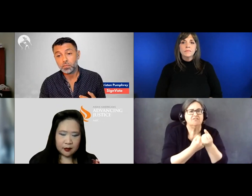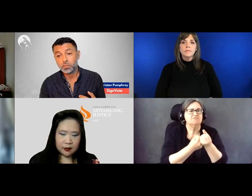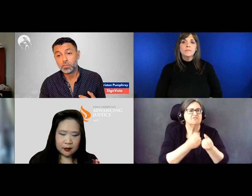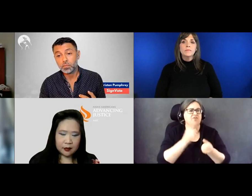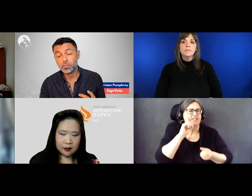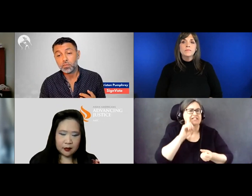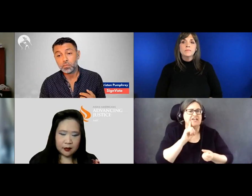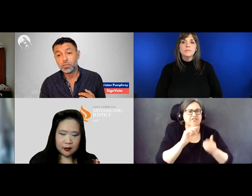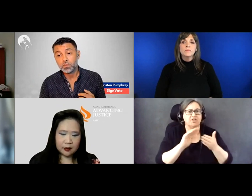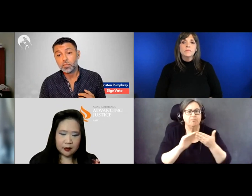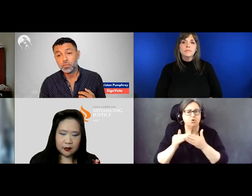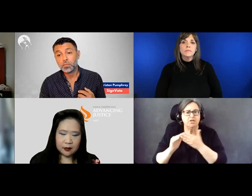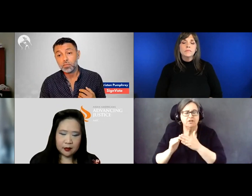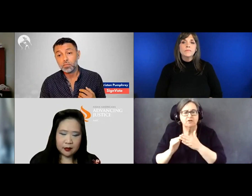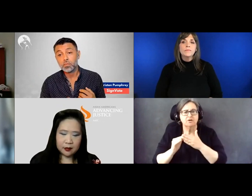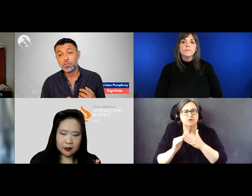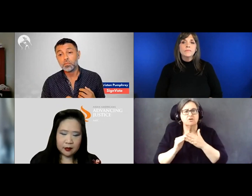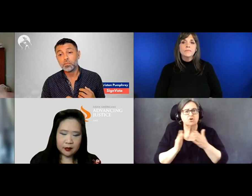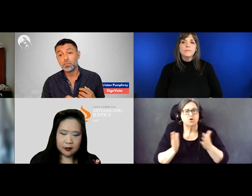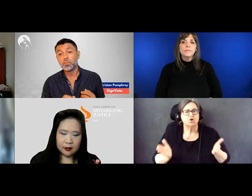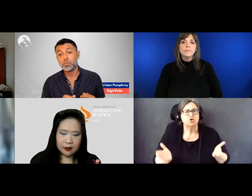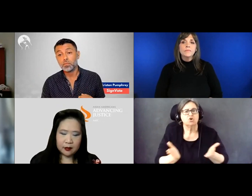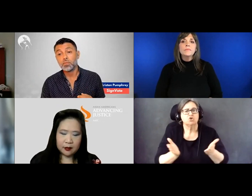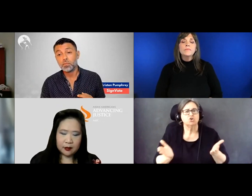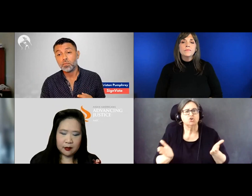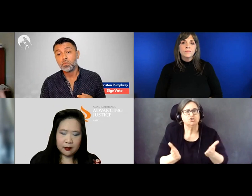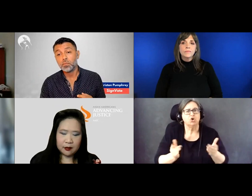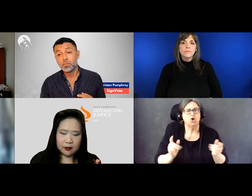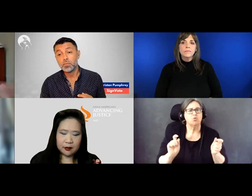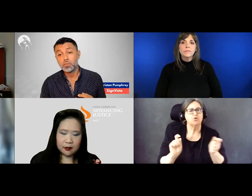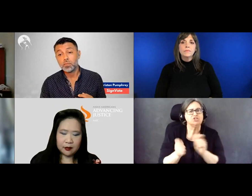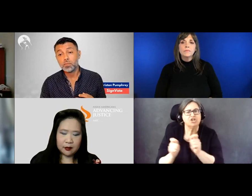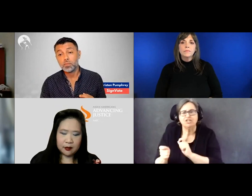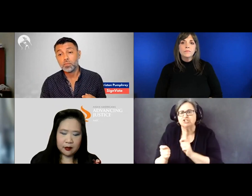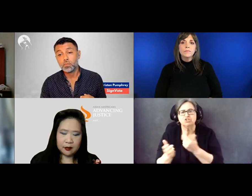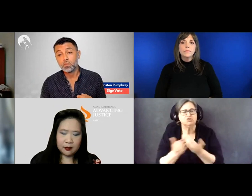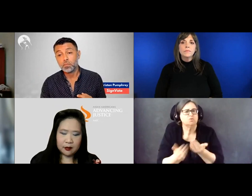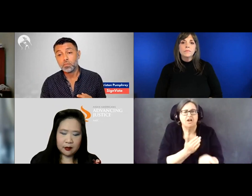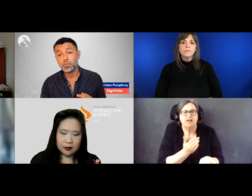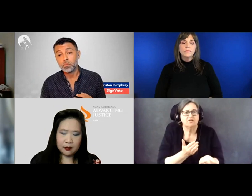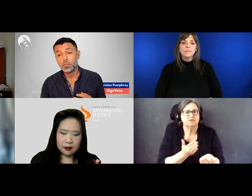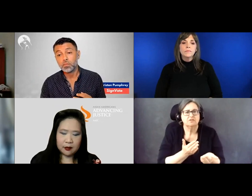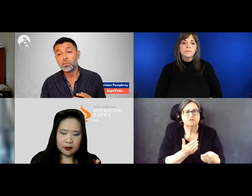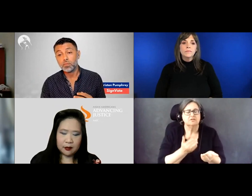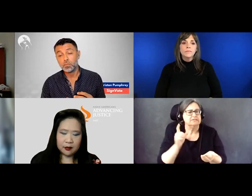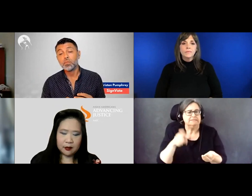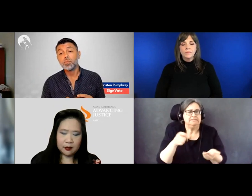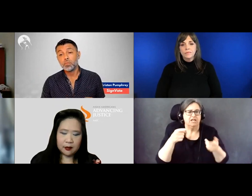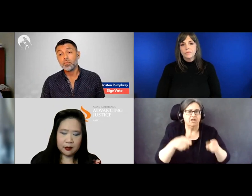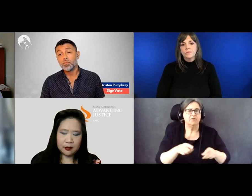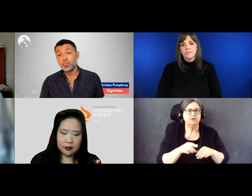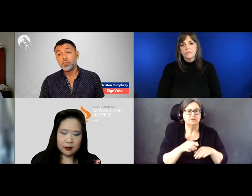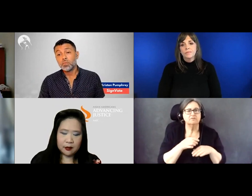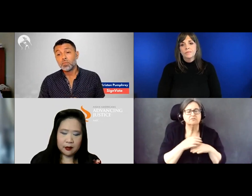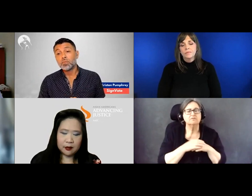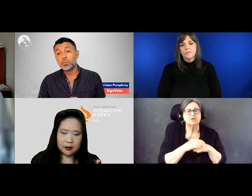in pushing for reforms, or whatever changes need to happen to make voting information